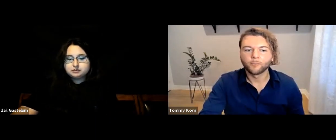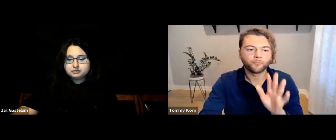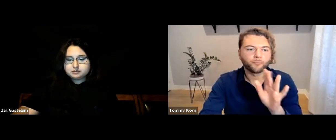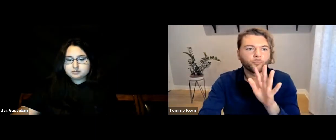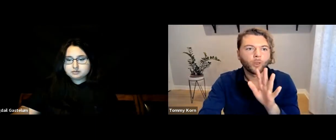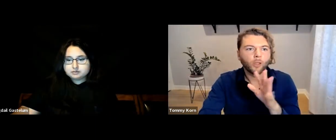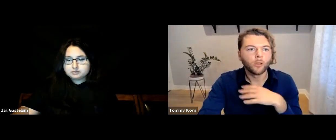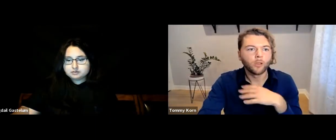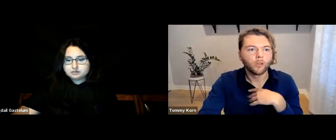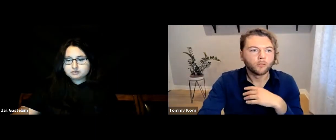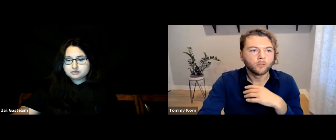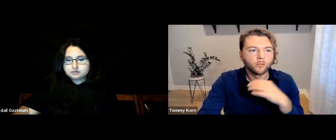[Tommy] Let’s see…